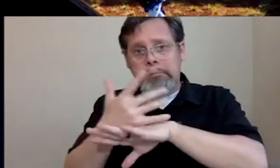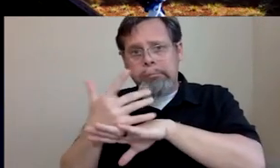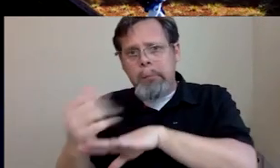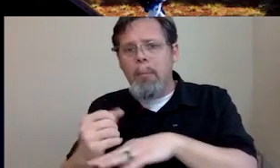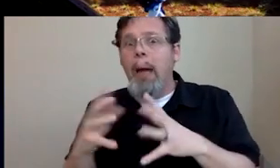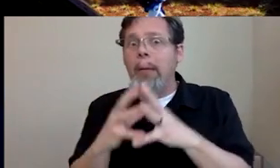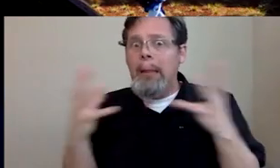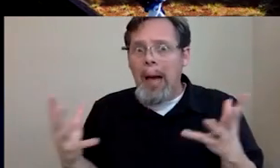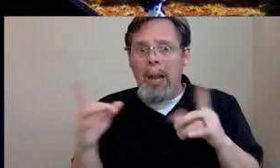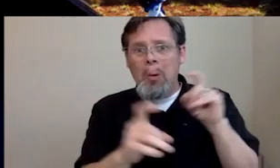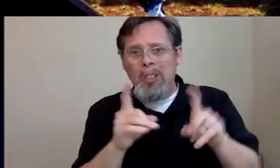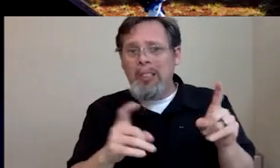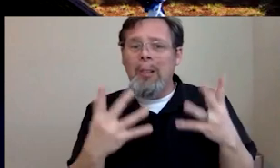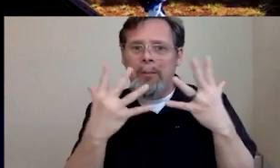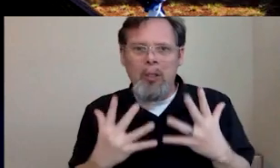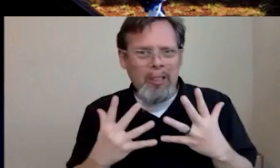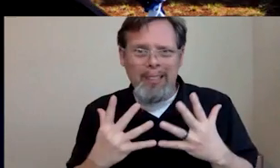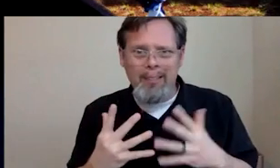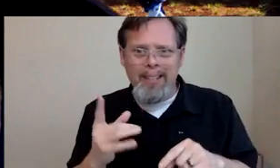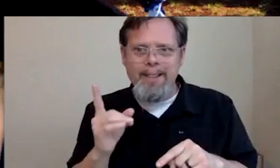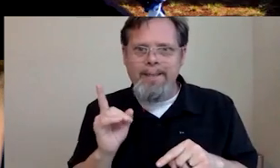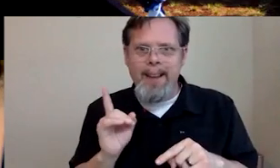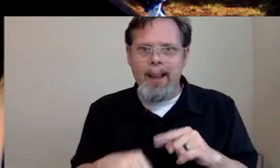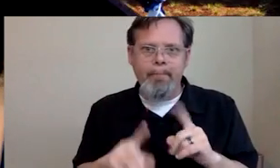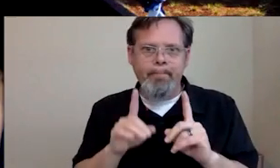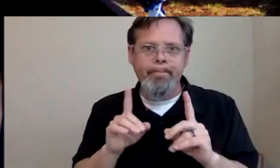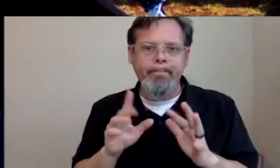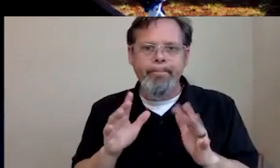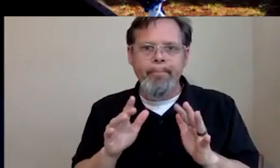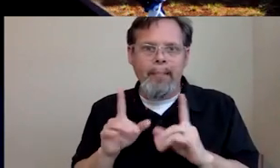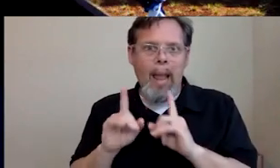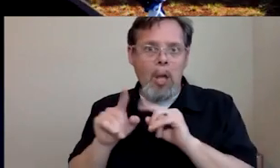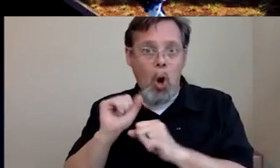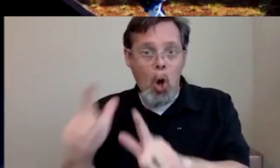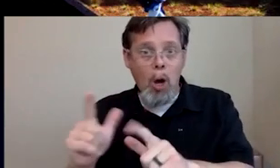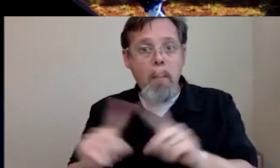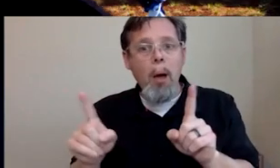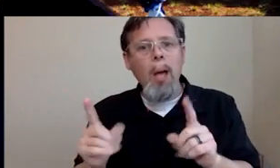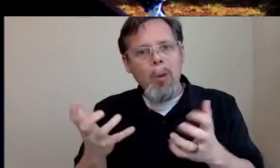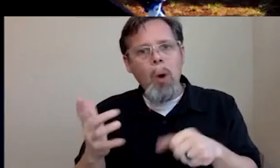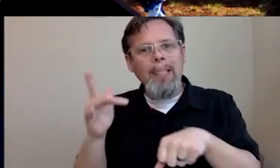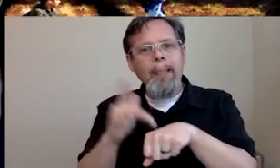of questions. So I'm unfortunately, I don't think we're going to get into some of them. But I did want to touch base a little bit on, you know,